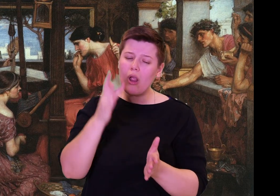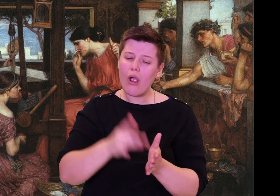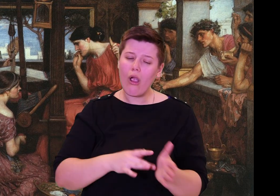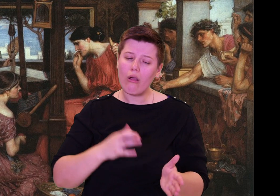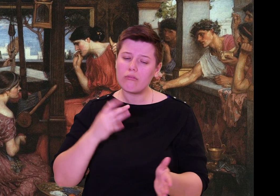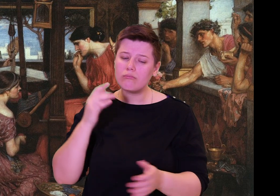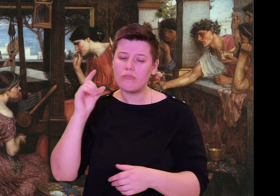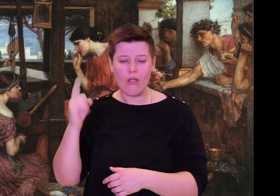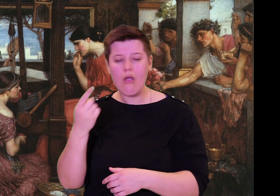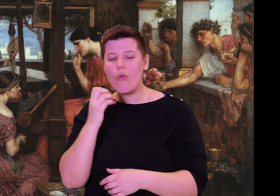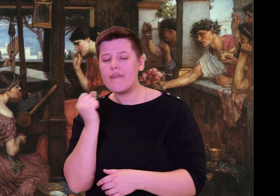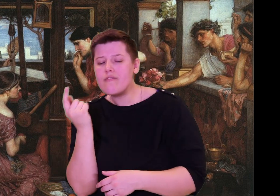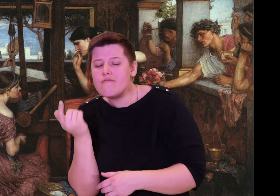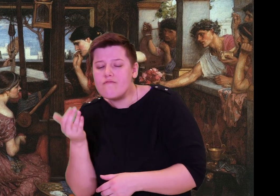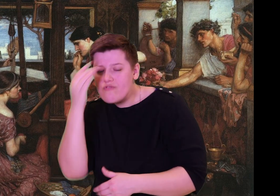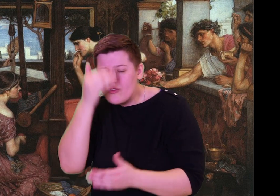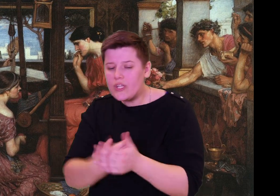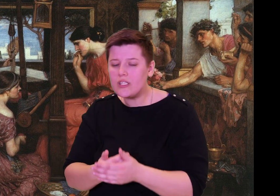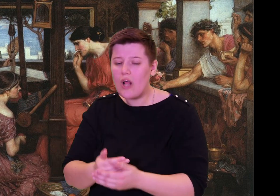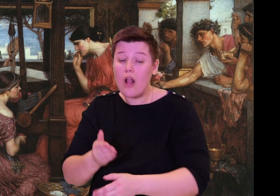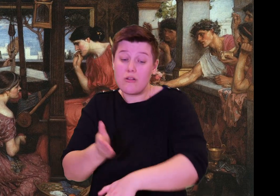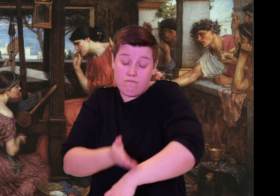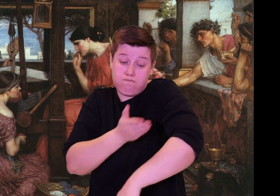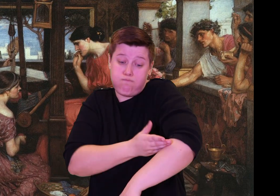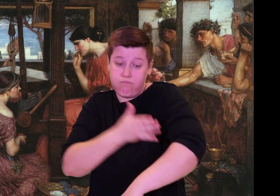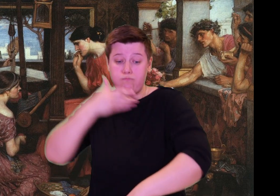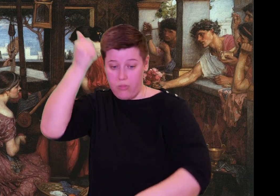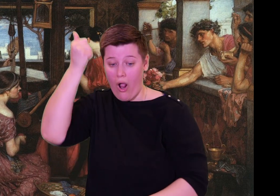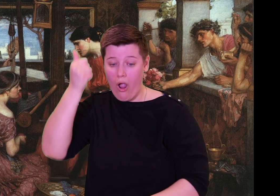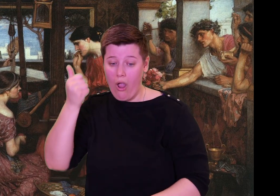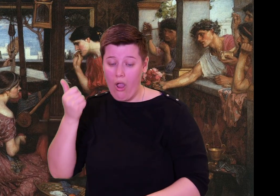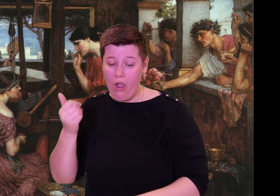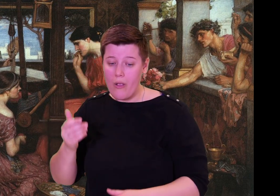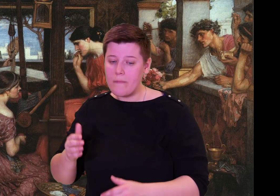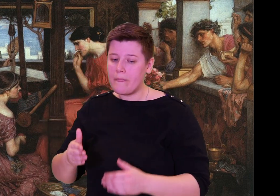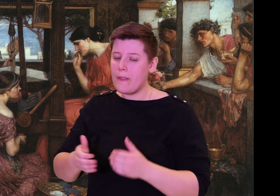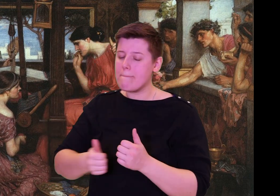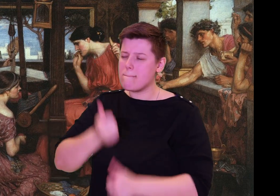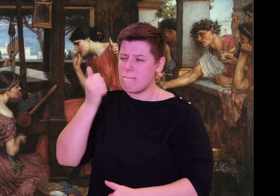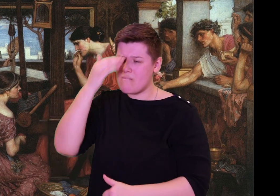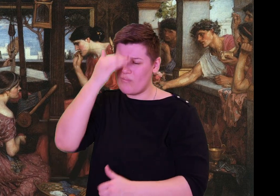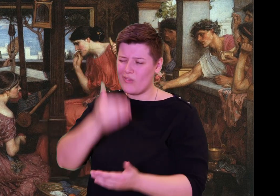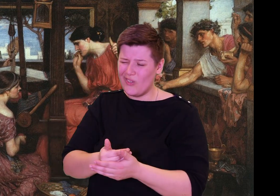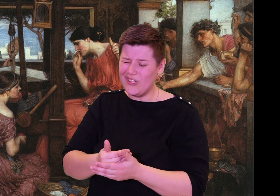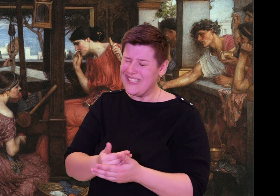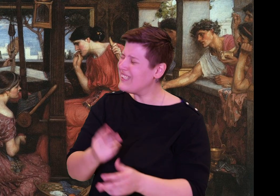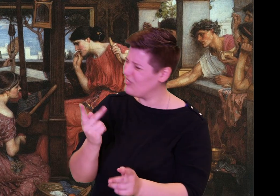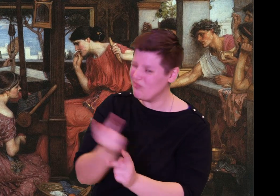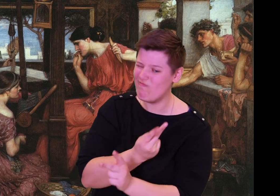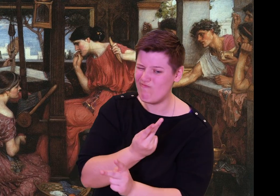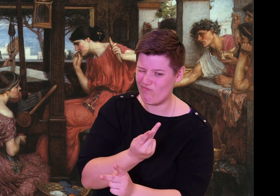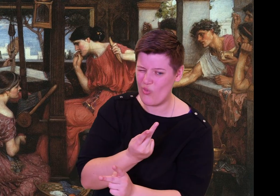But you will be no coward and no fool.